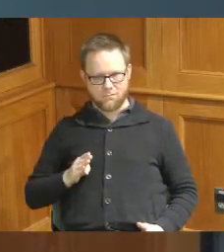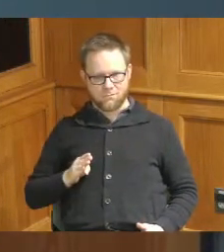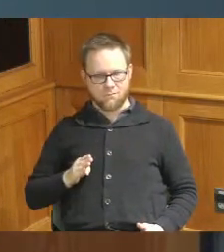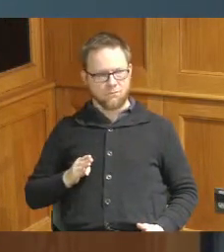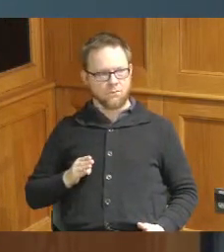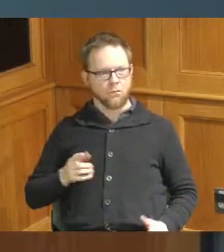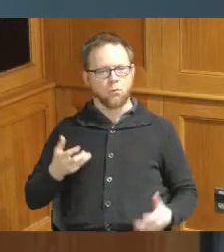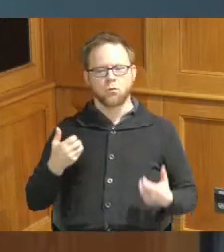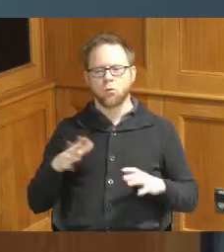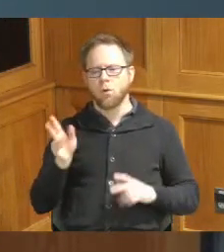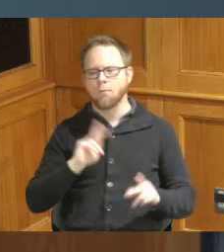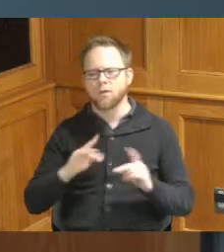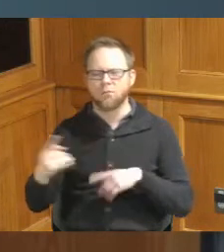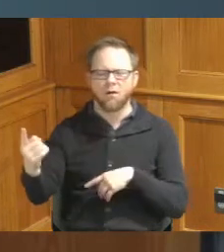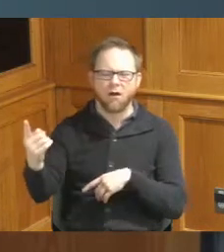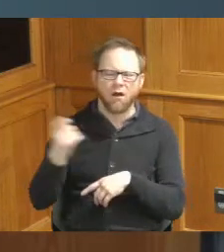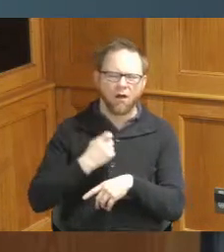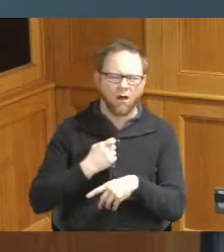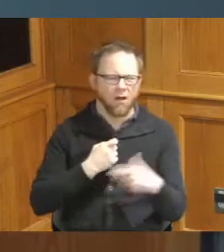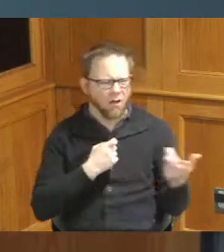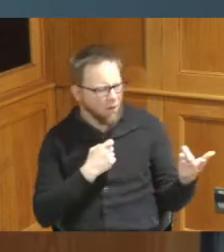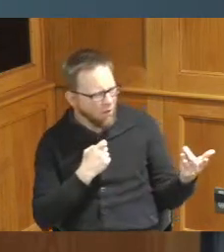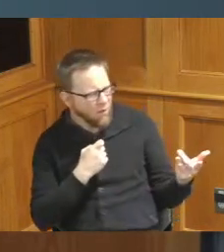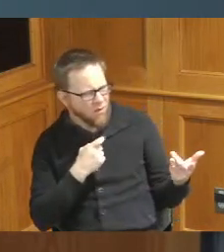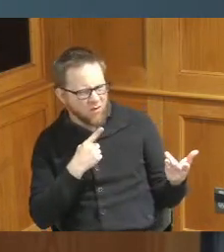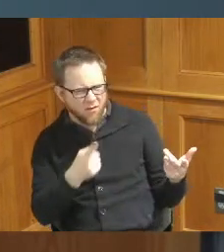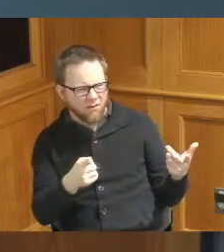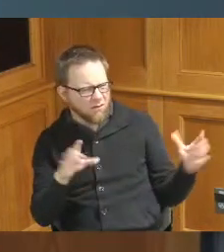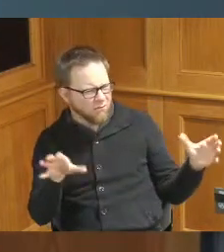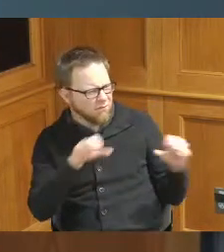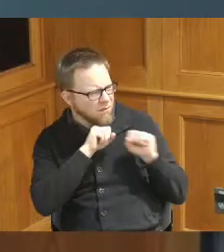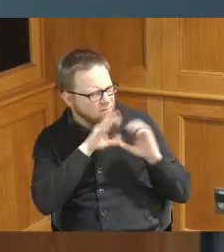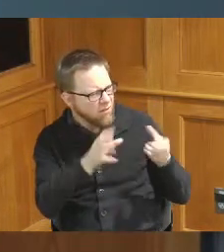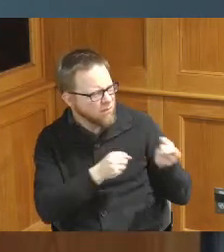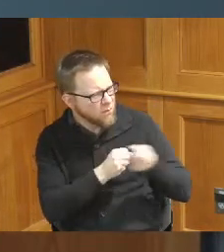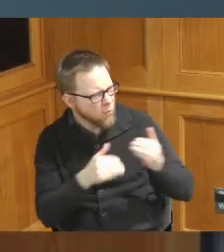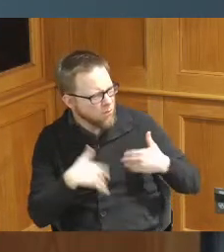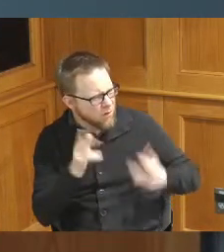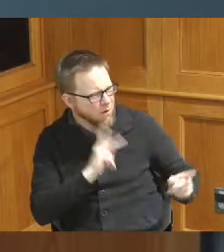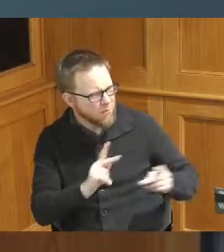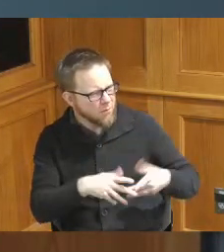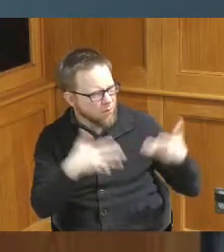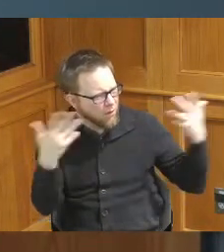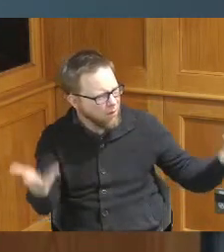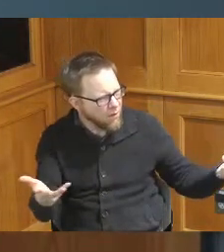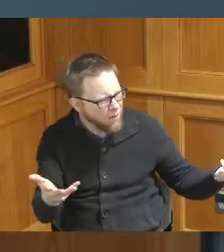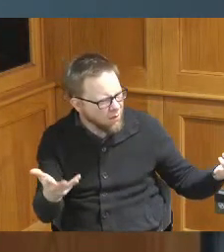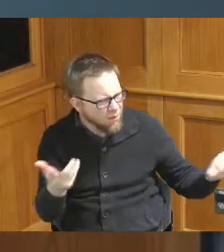anyone coming to us saying you have done nothing for the Youth what are y'all gonna do for the use